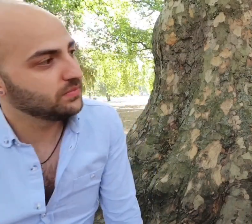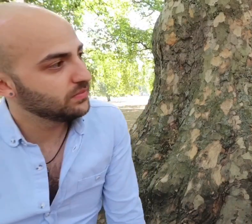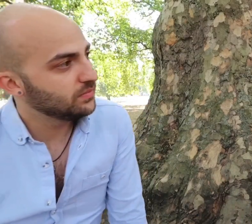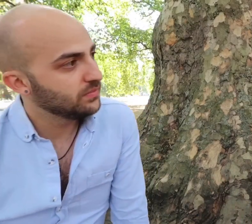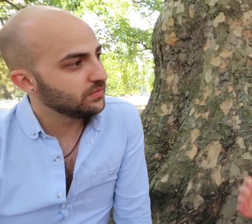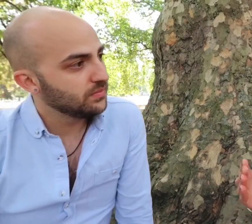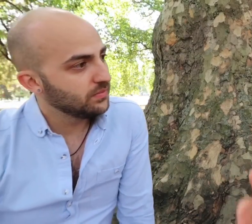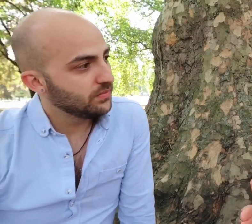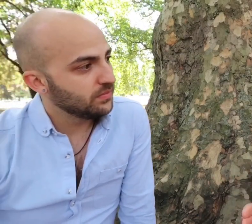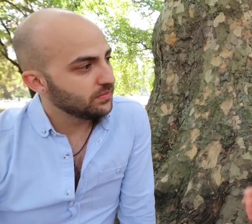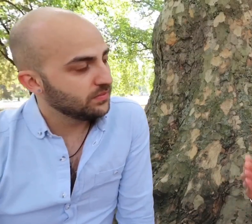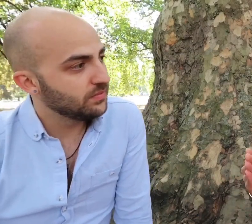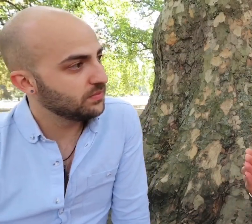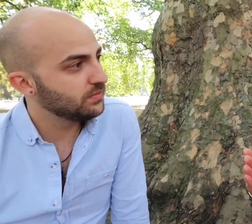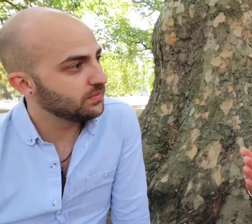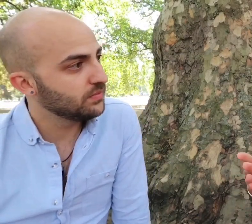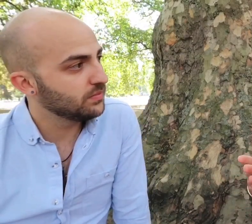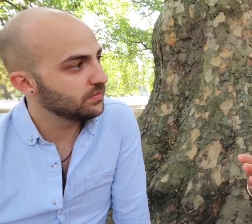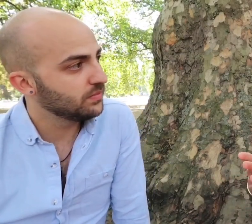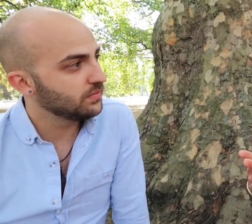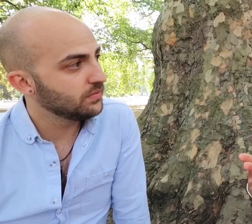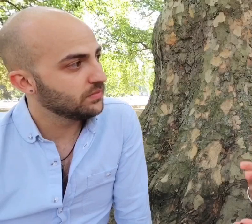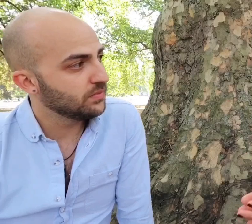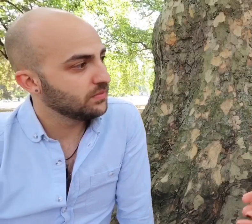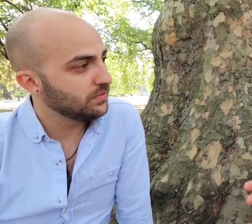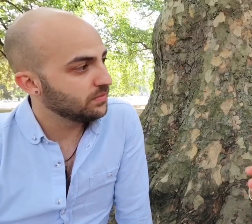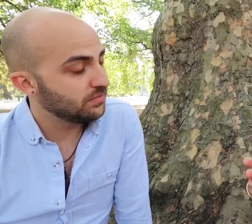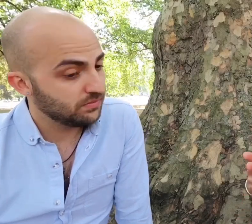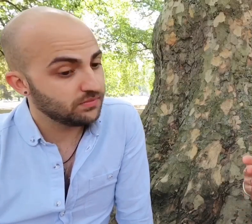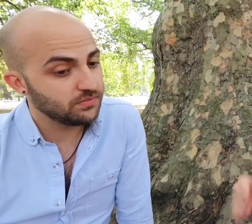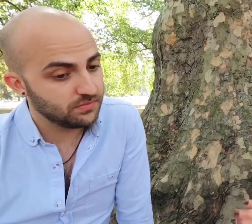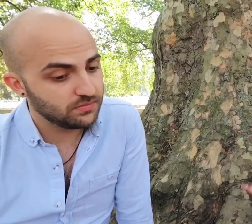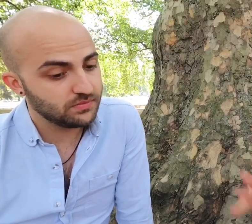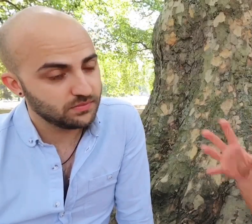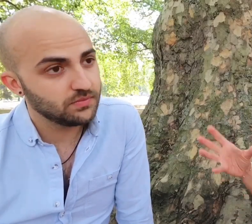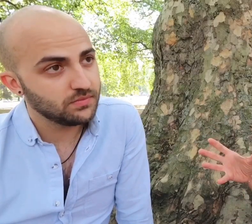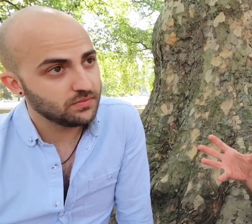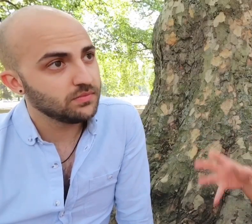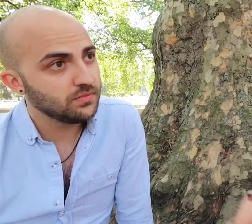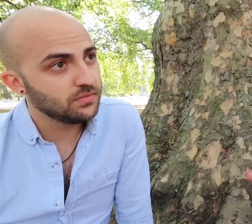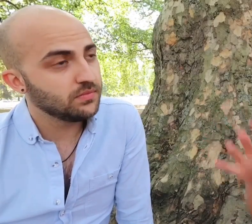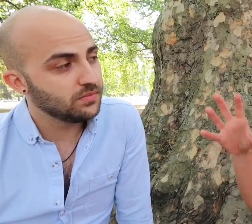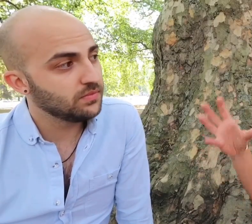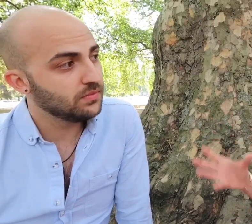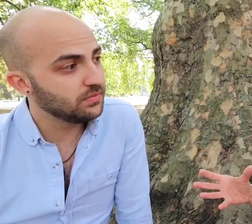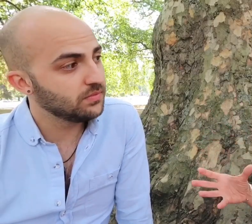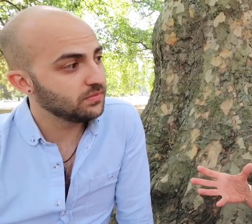assuming not only in theatre but in television and just across entertainment